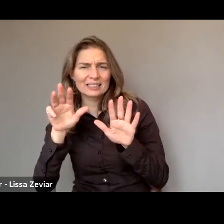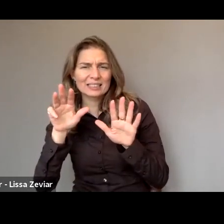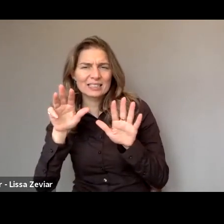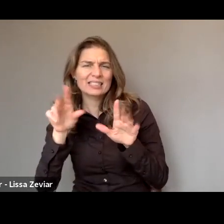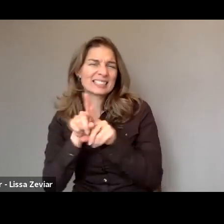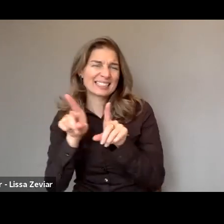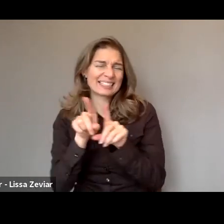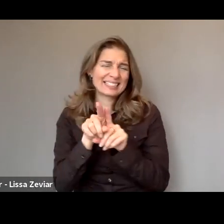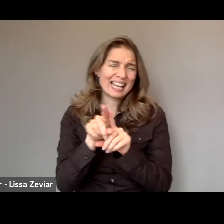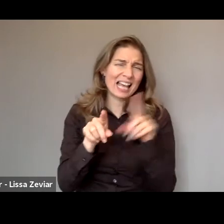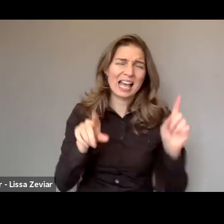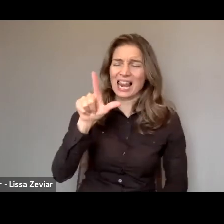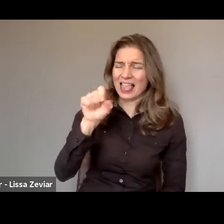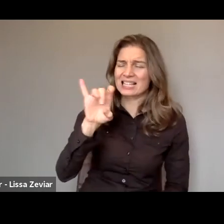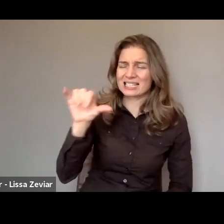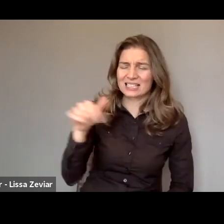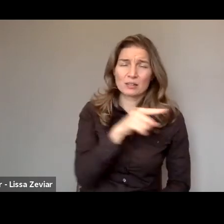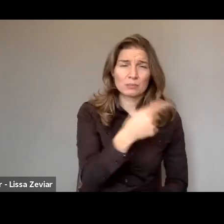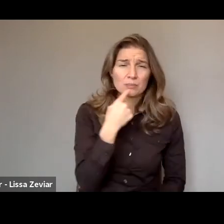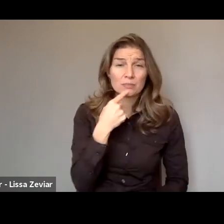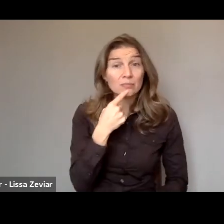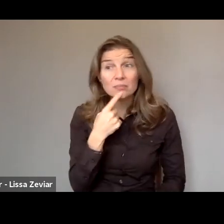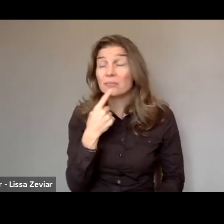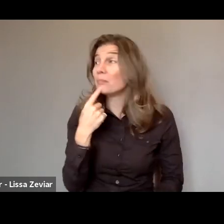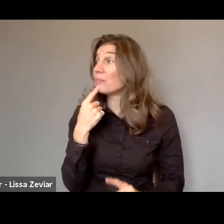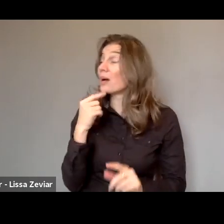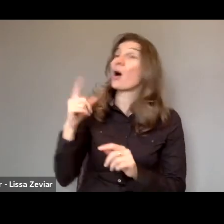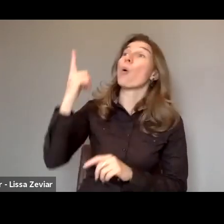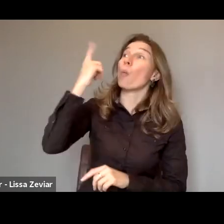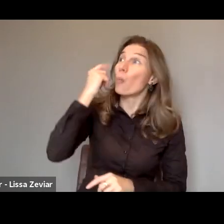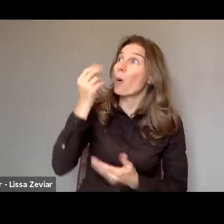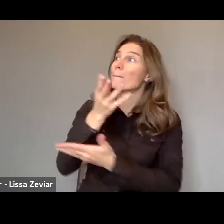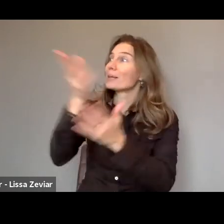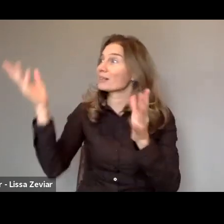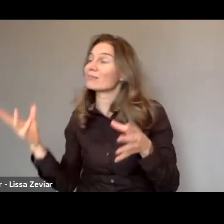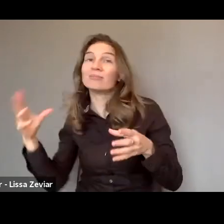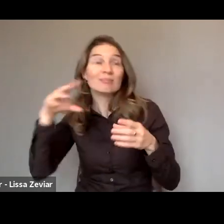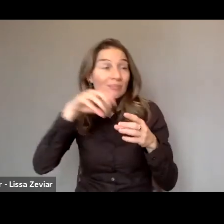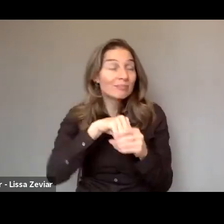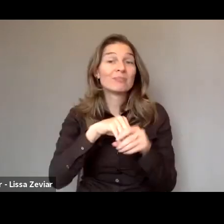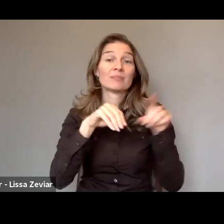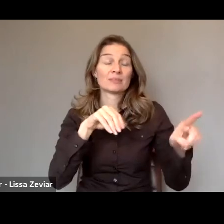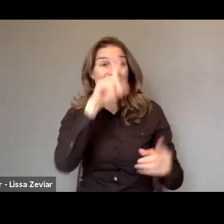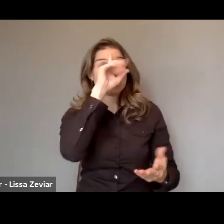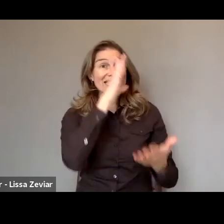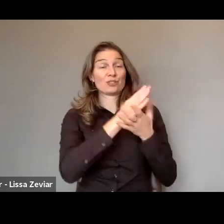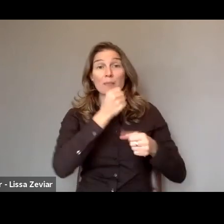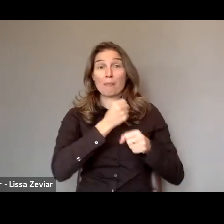making sure that women are part of the decision making process, that's already a first step. That's really important.